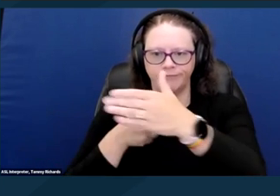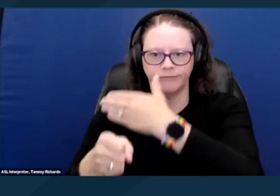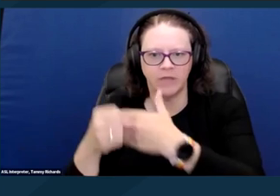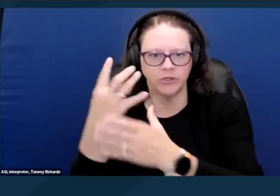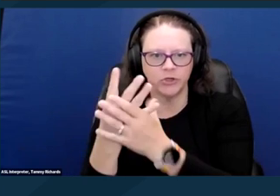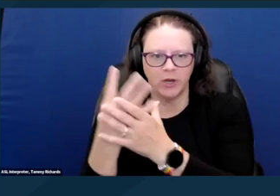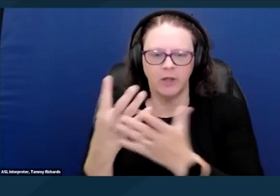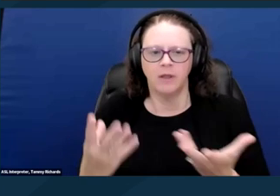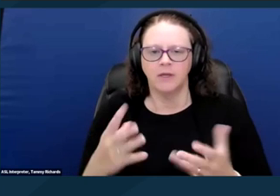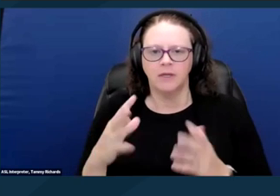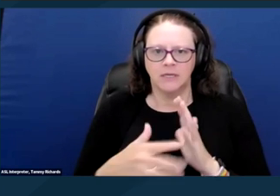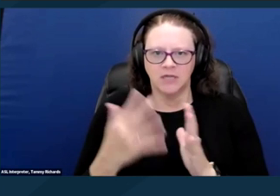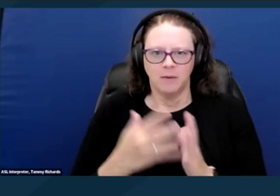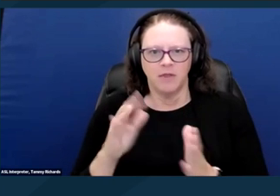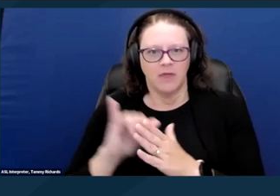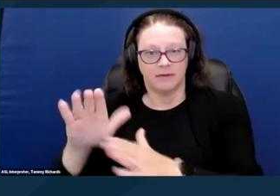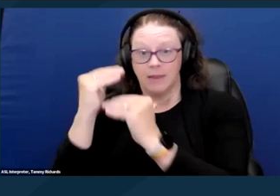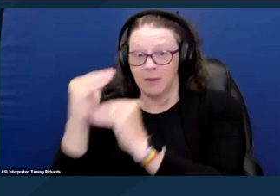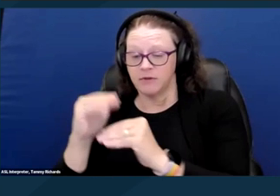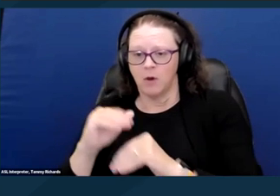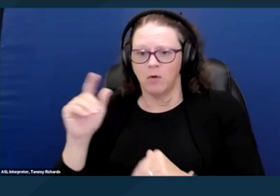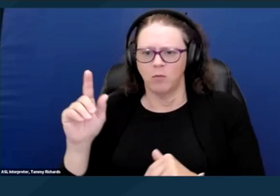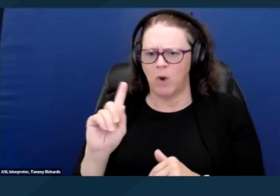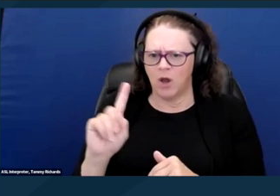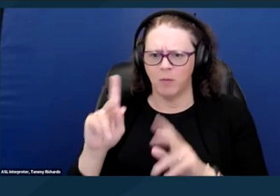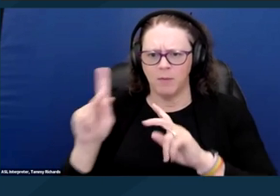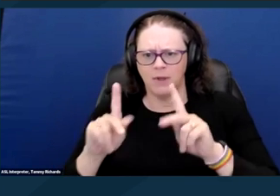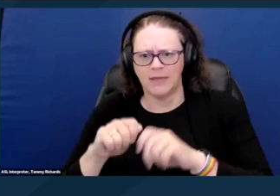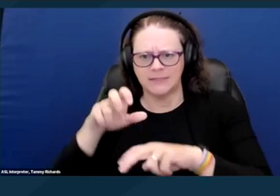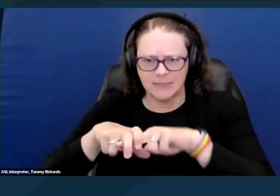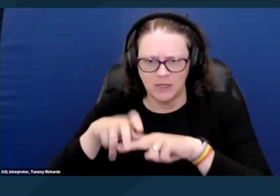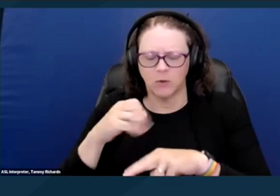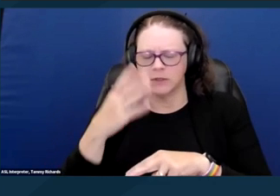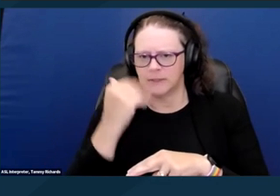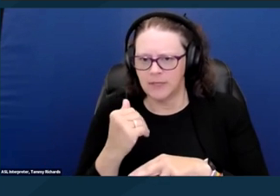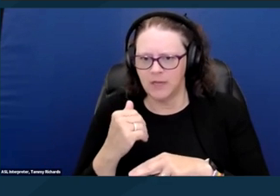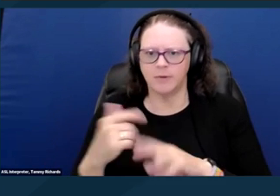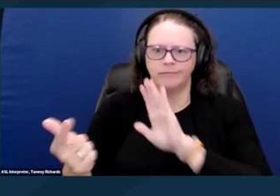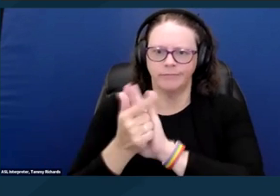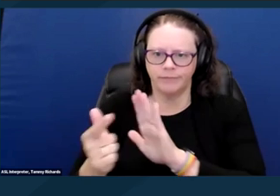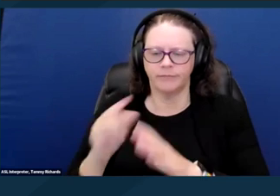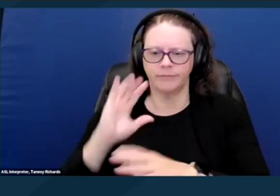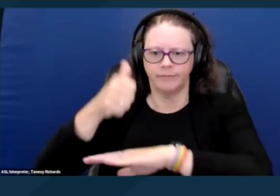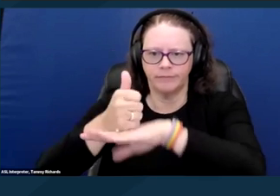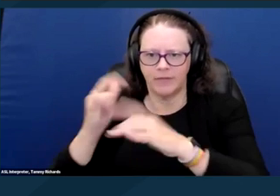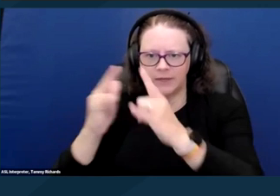in which sitting or sleeping are allowed, prohibitions on pitching tents or other structures on public property,